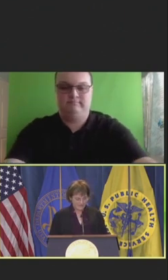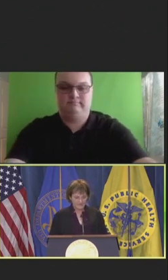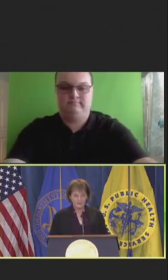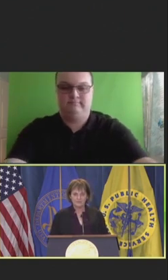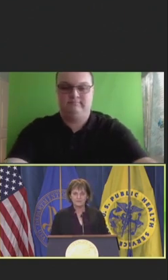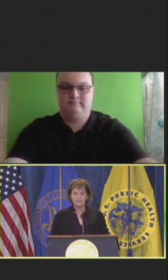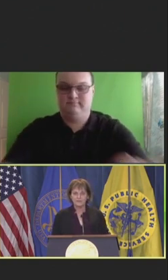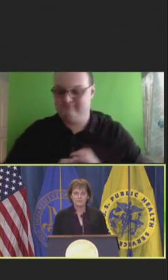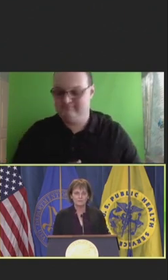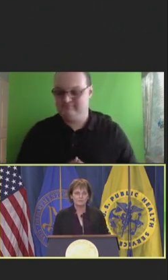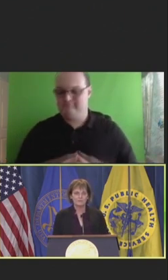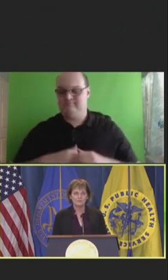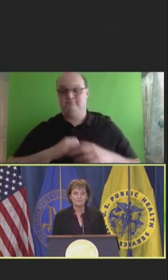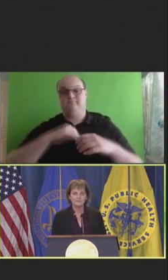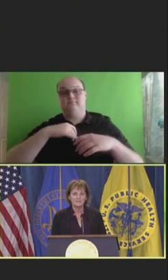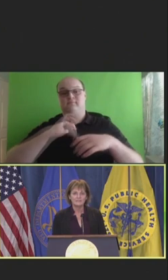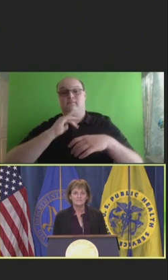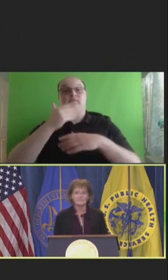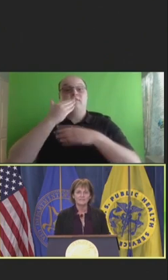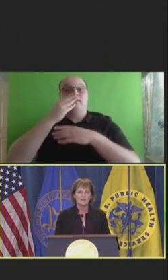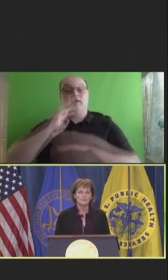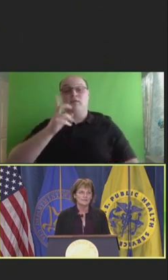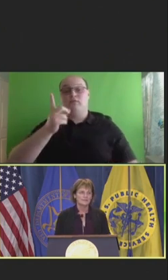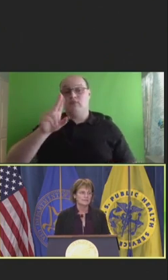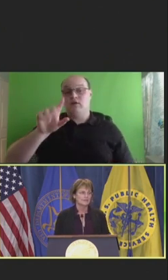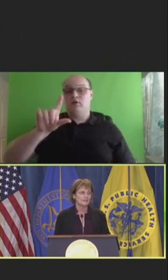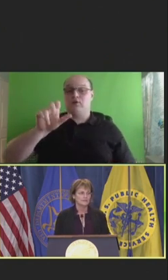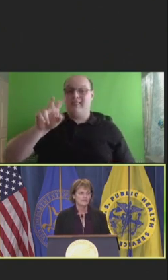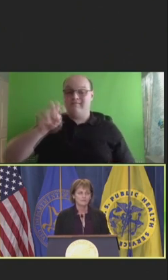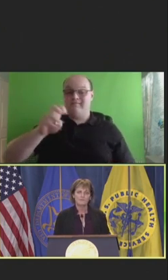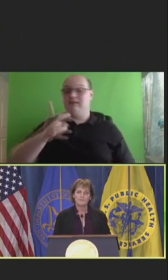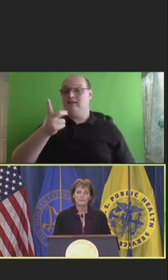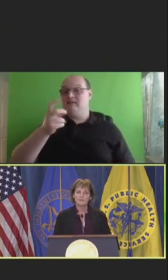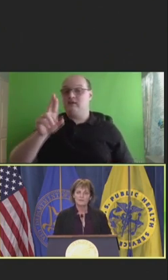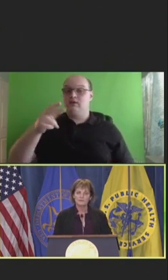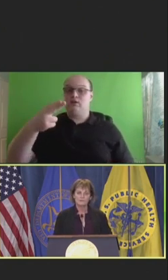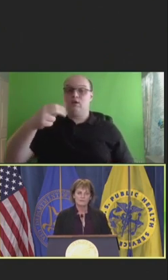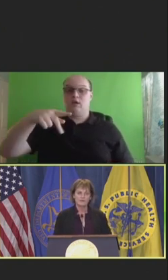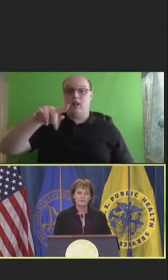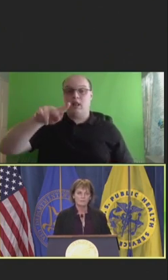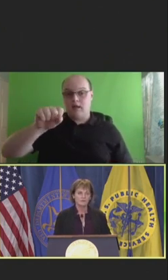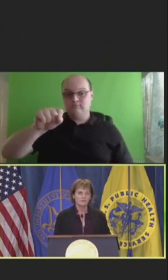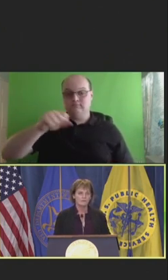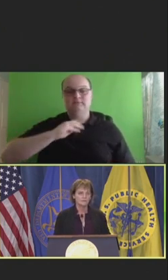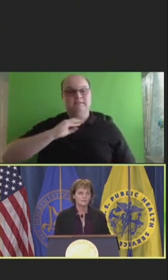Thank you, Dr. Admiral Levine, Dr. Hopkins, and the committee, for inviting me to discuss